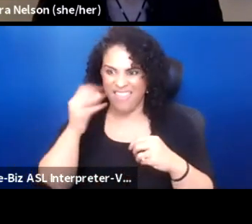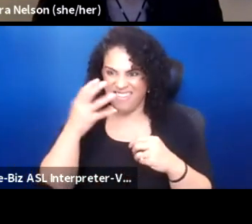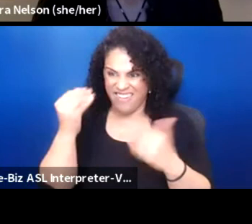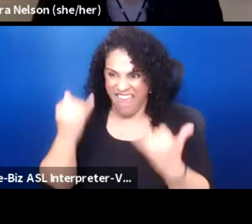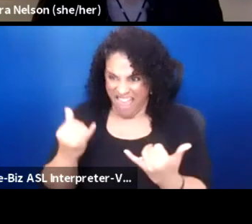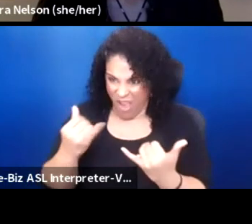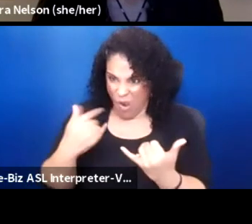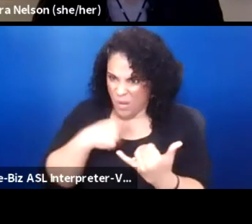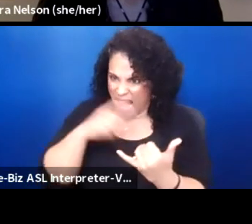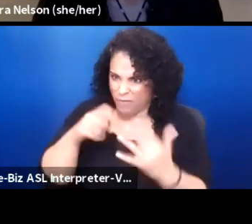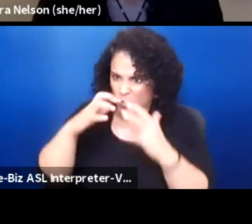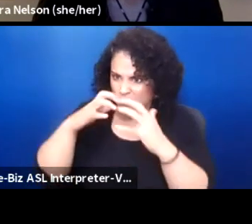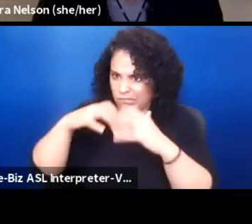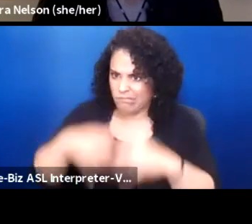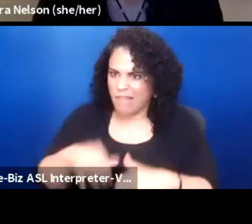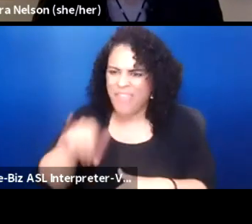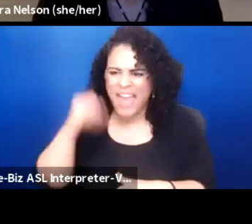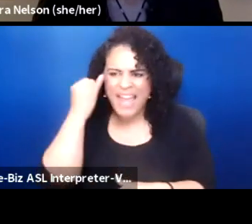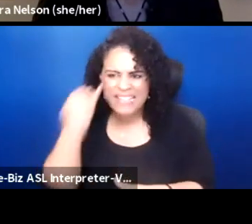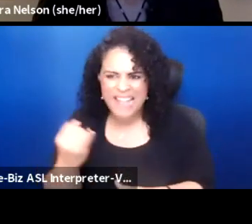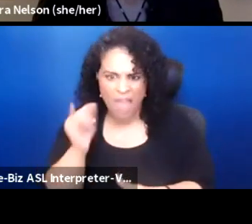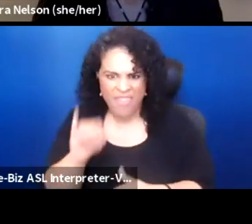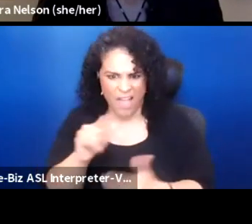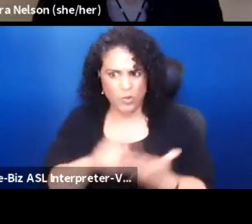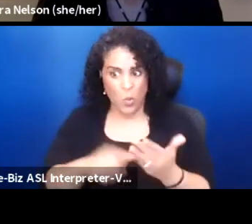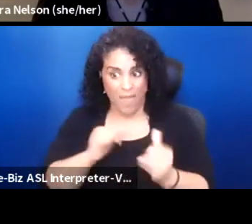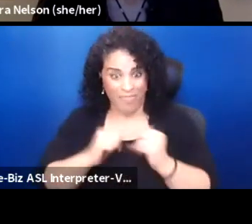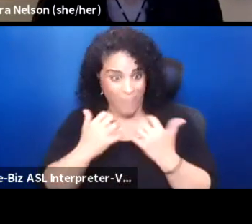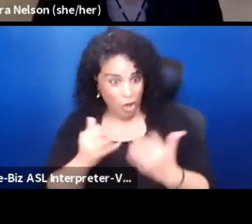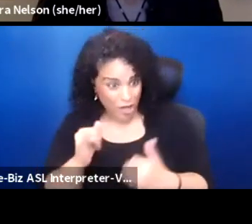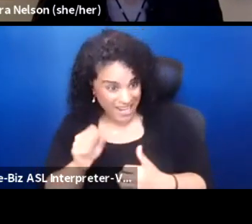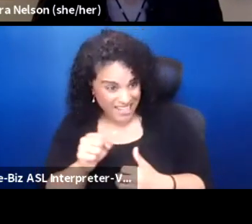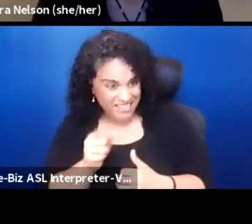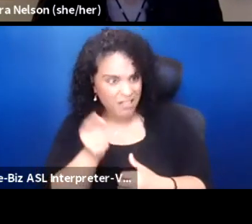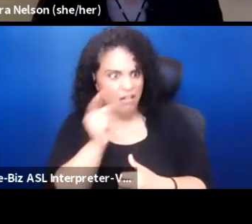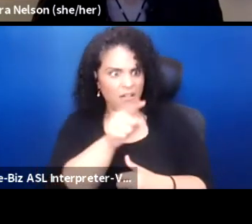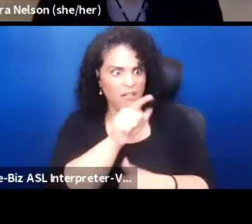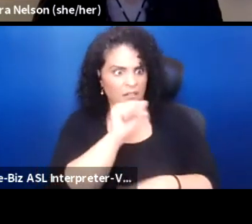that that's what theater is. It takes place on a big institutional stage.